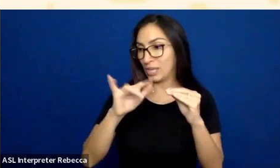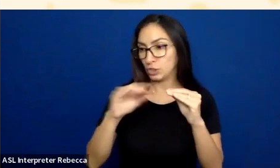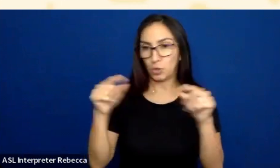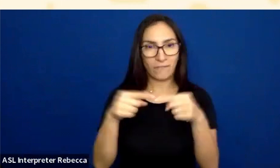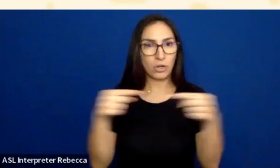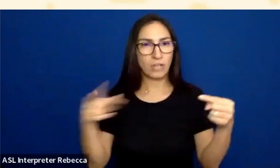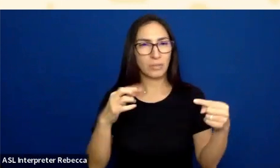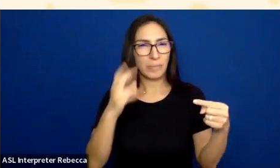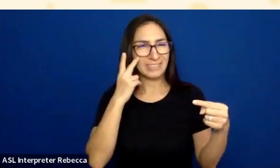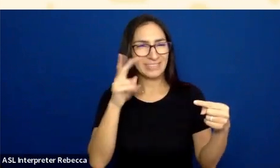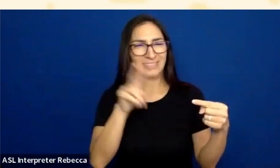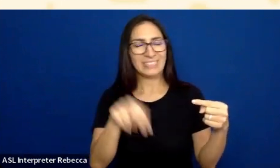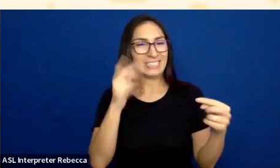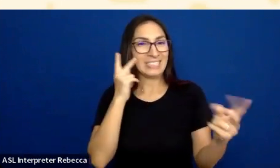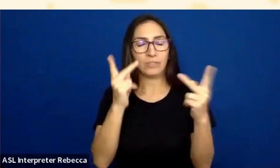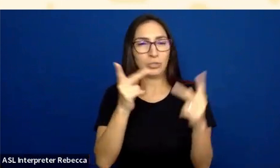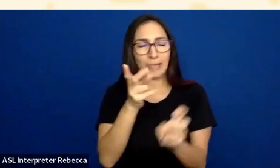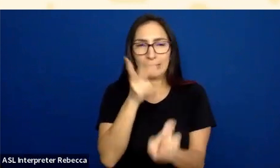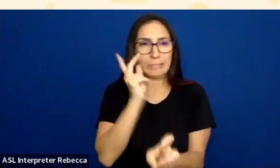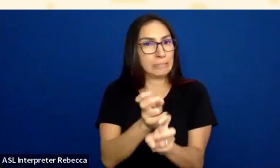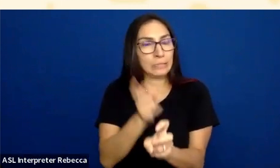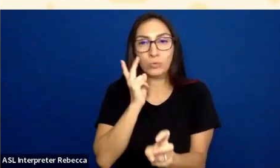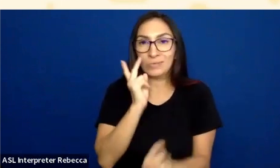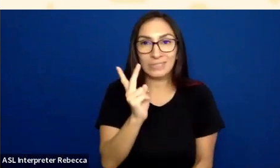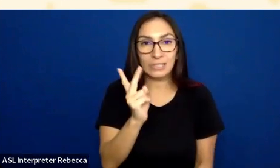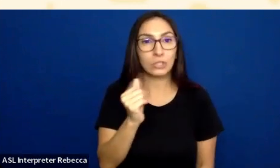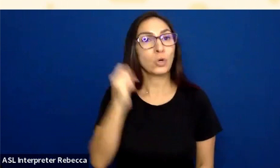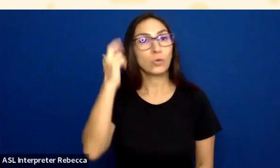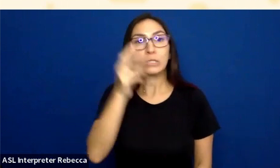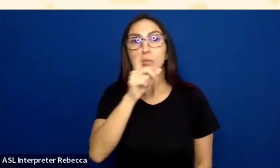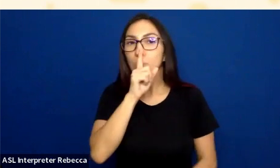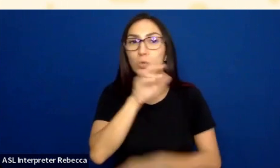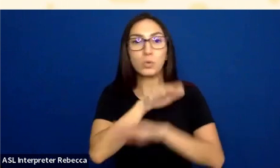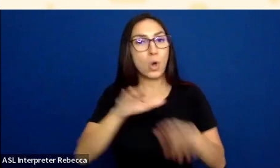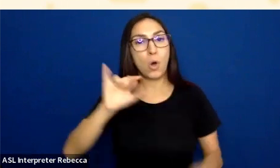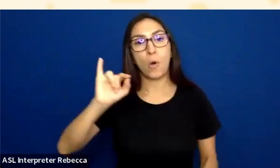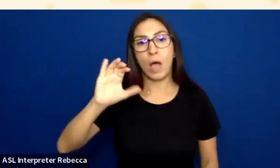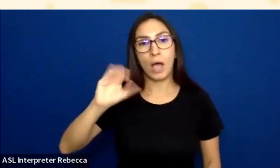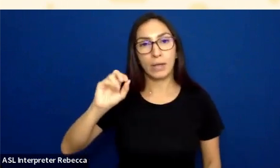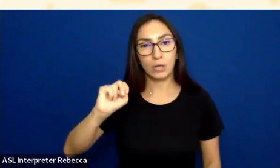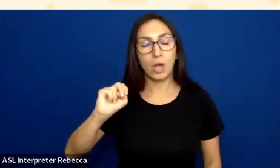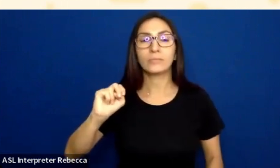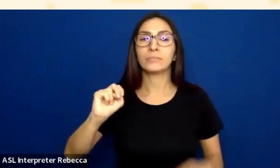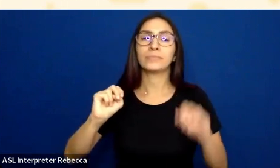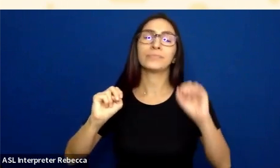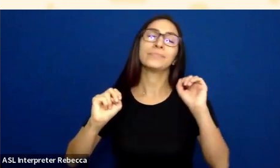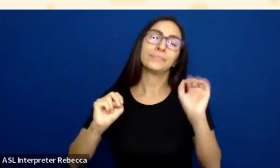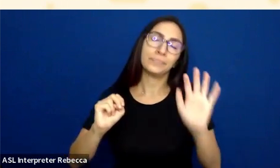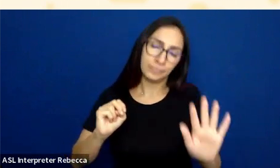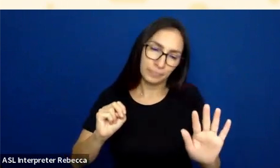So the reason it does not show up with an icon is because there is one other rule to be aware of. Let me say it a little differently. There is no error.